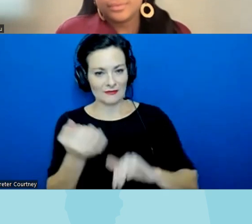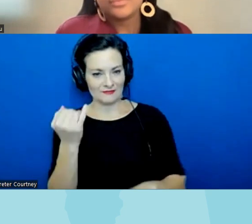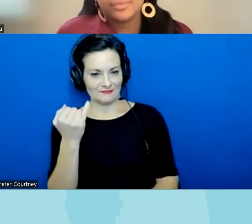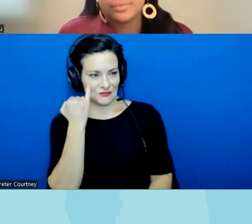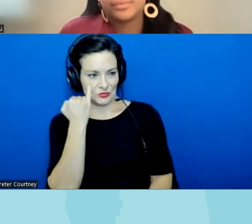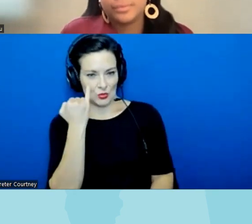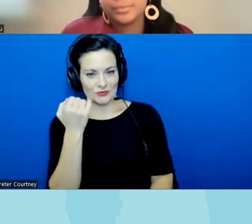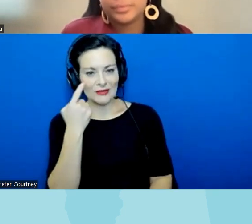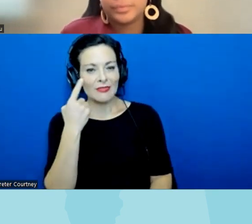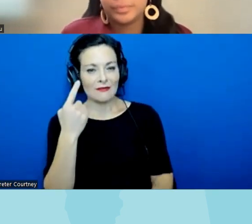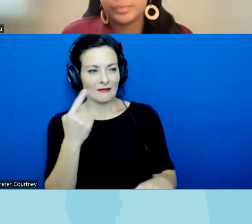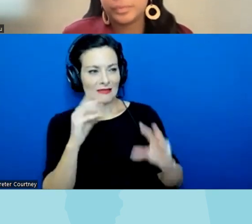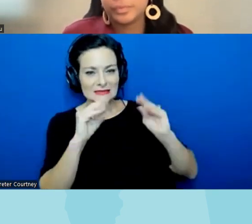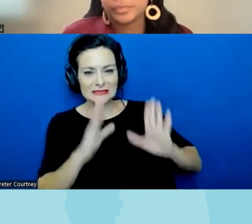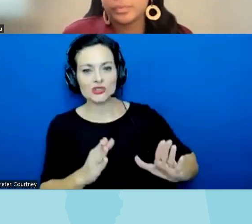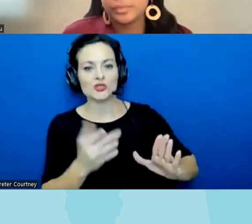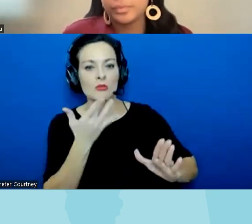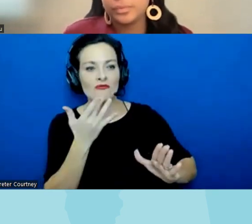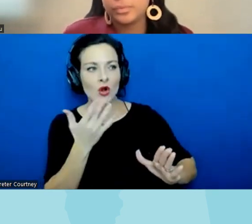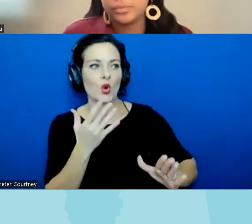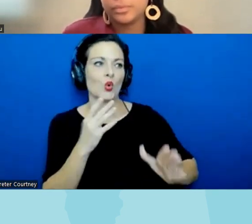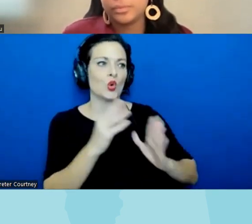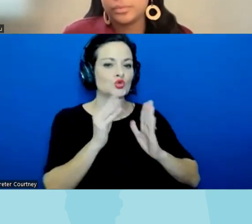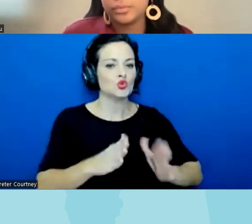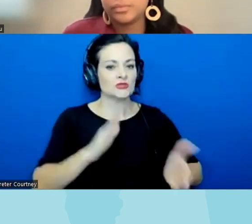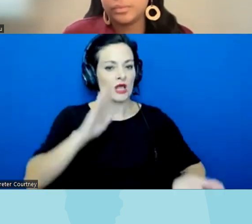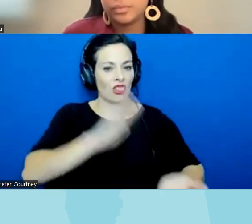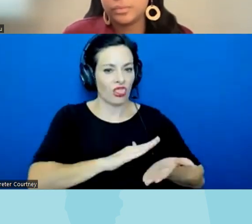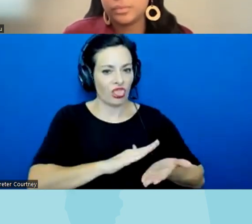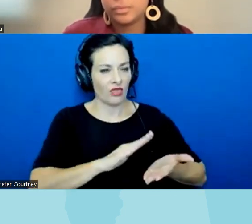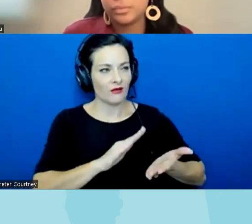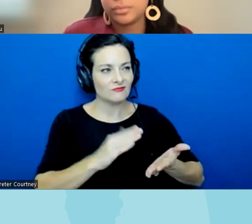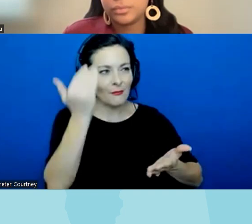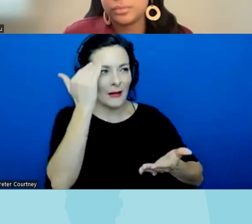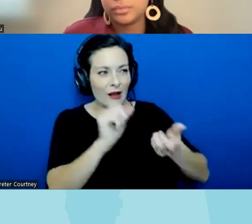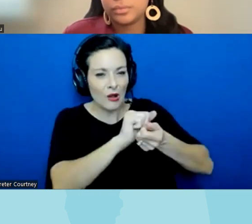unfortunately that rhetoric is very strong among those seeking to ban books and seeking to ban